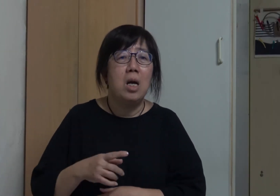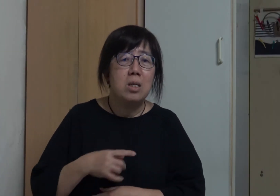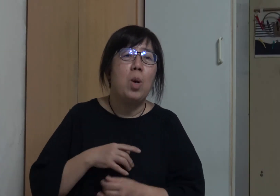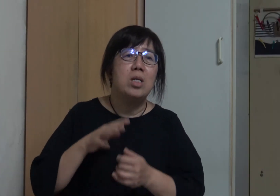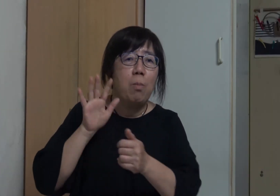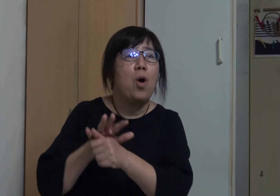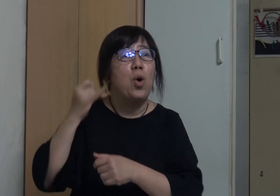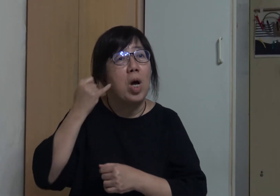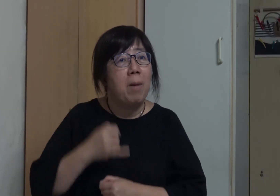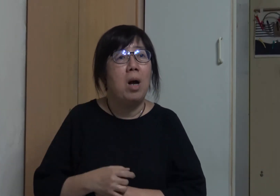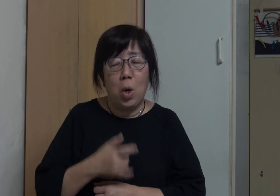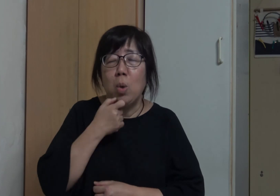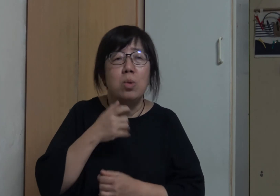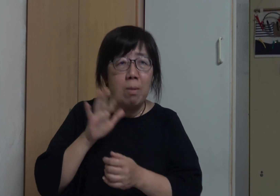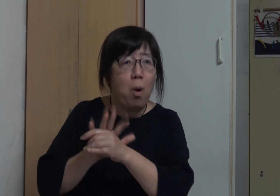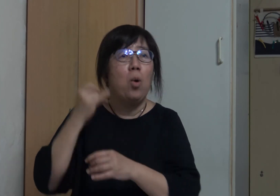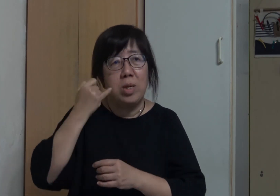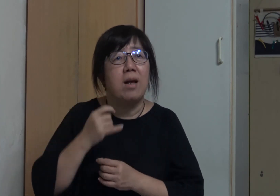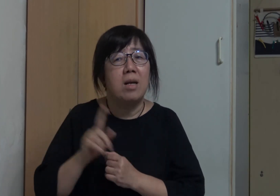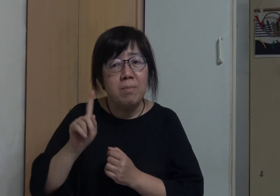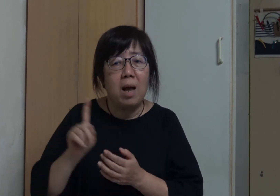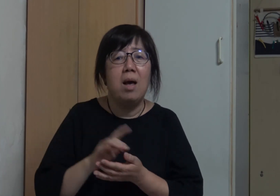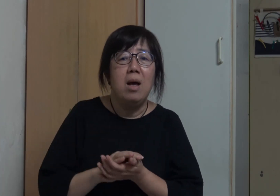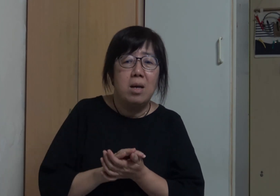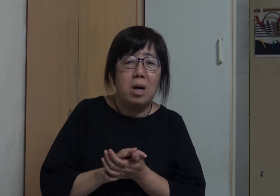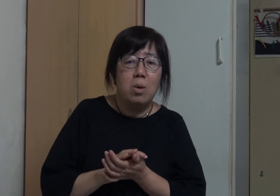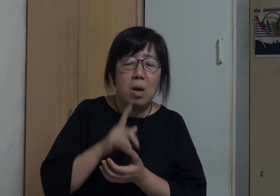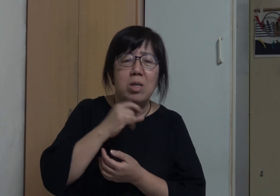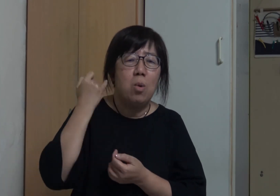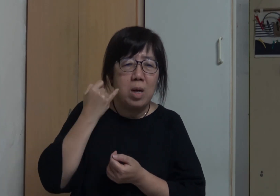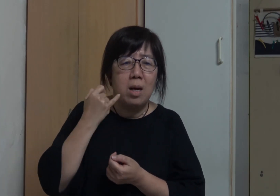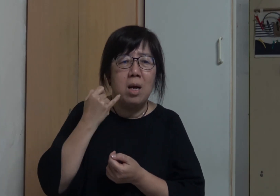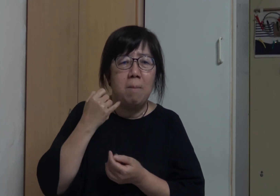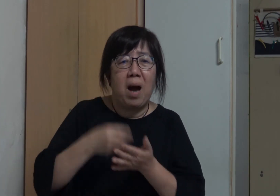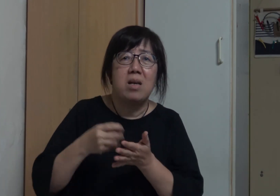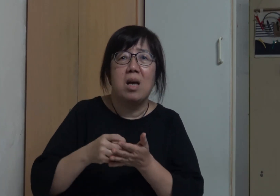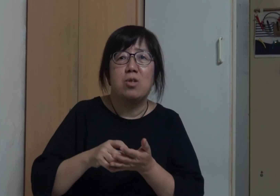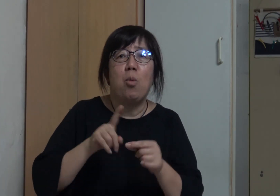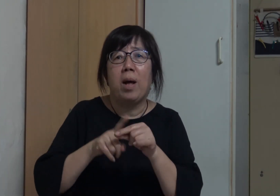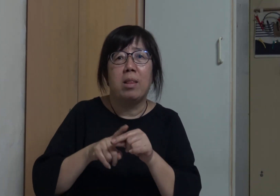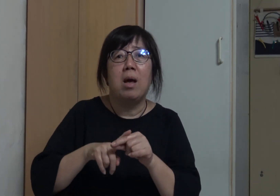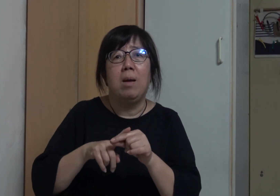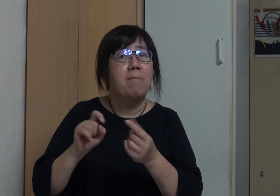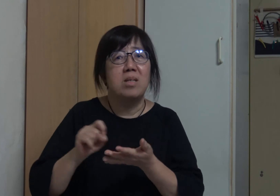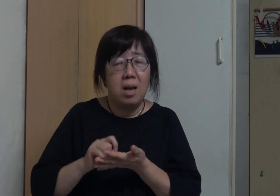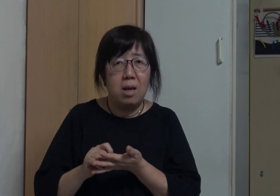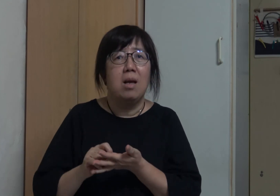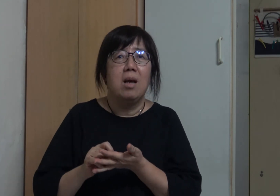Because I want to help the deaf Why? Some illiterate deaf people can't understand Chinese when shopping